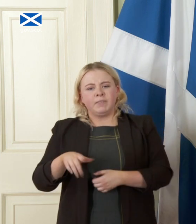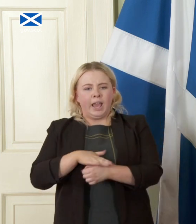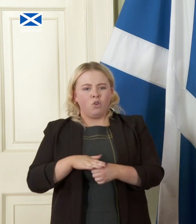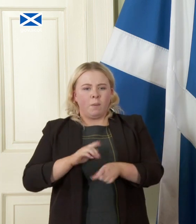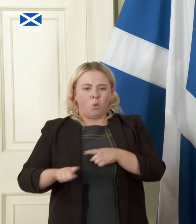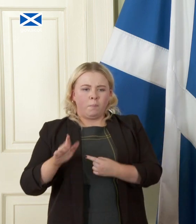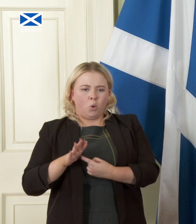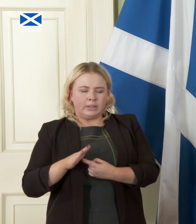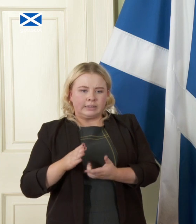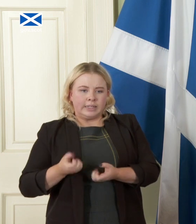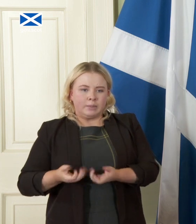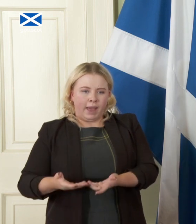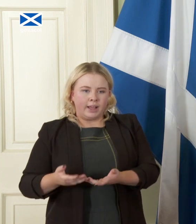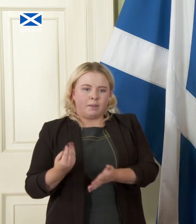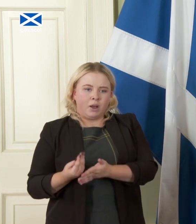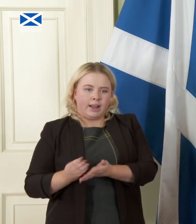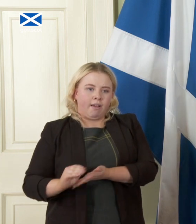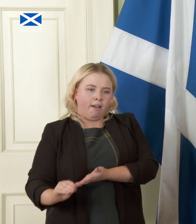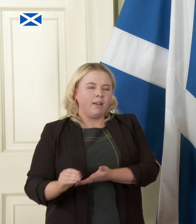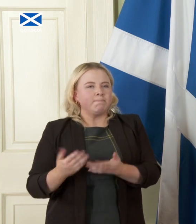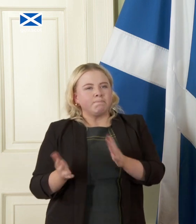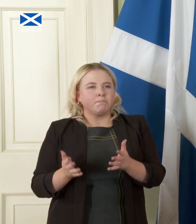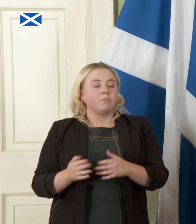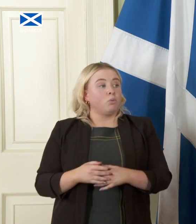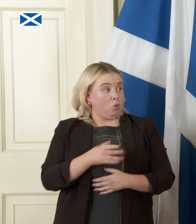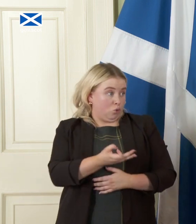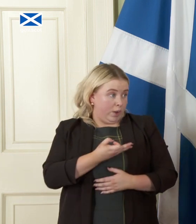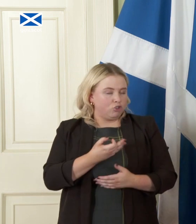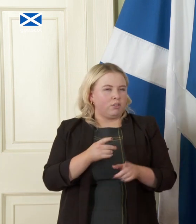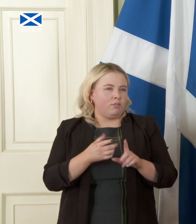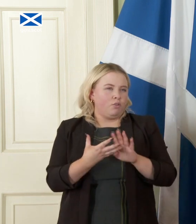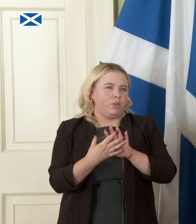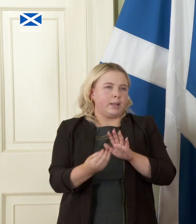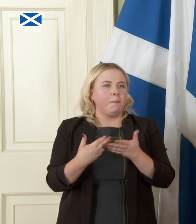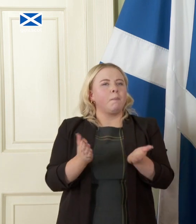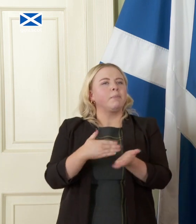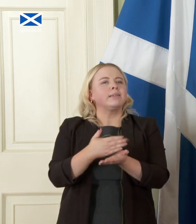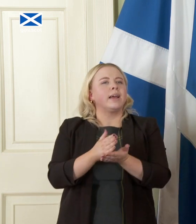money on it for the purposes of this question public sector pay deals versus another area